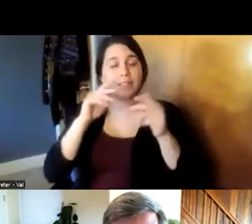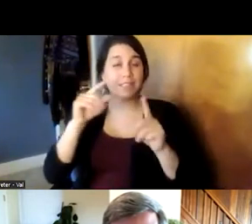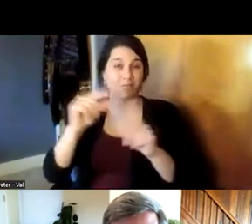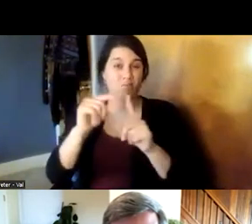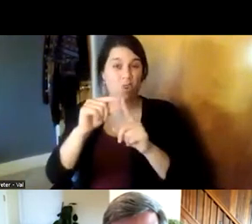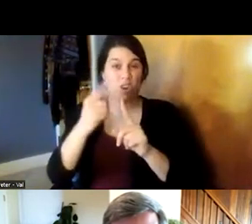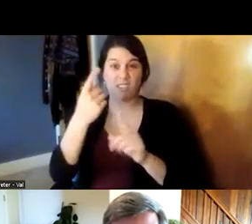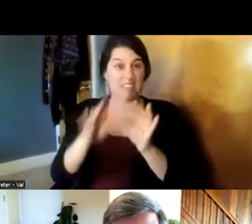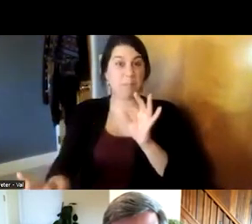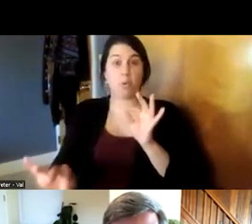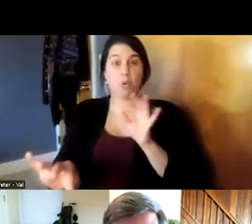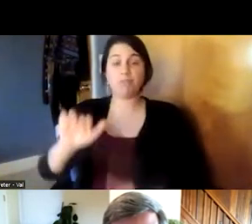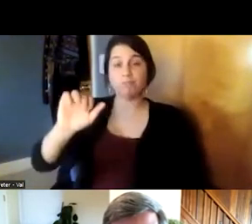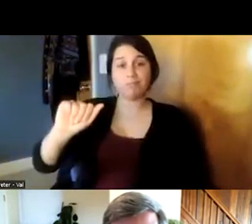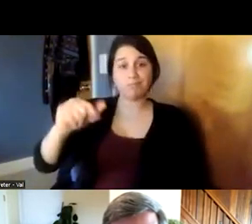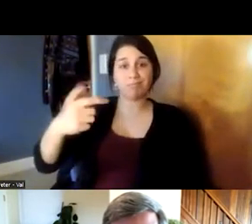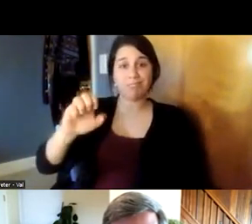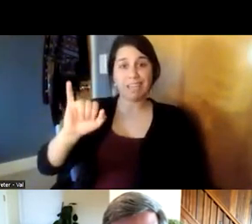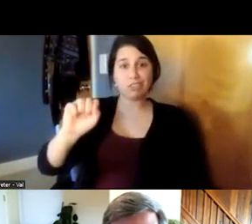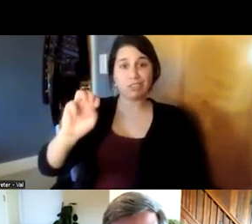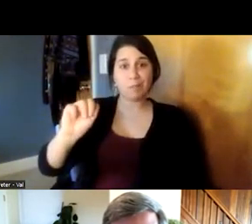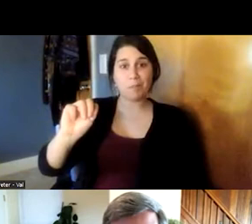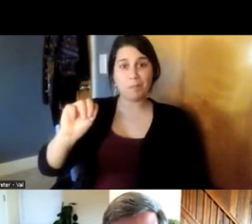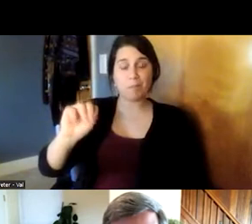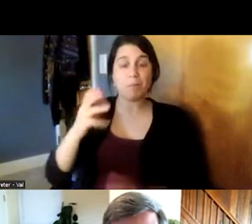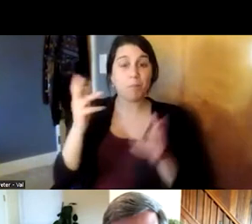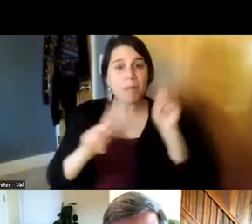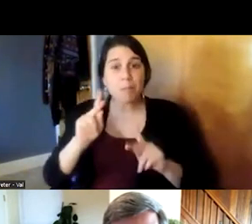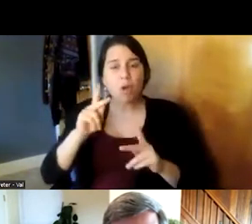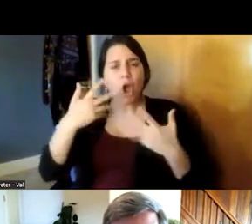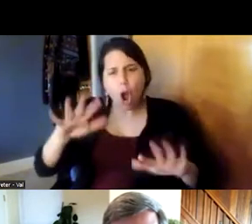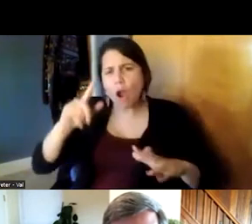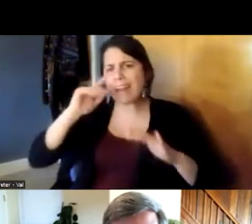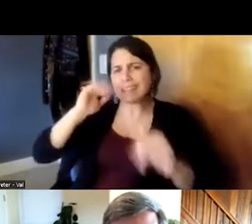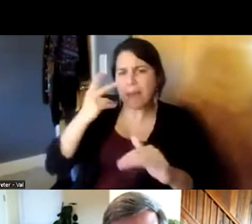um people expect that when you get older you're going to be depressed you're going to be decrepit